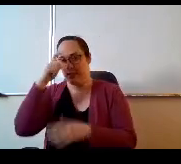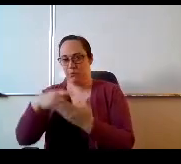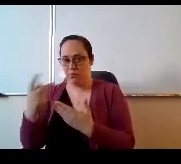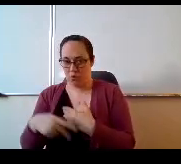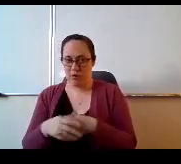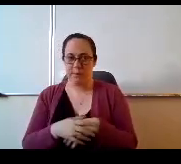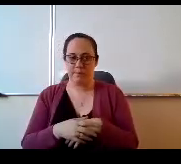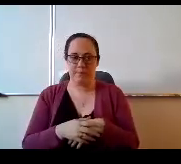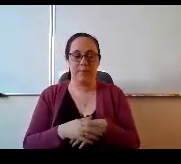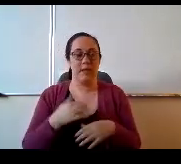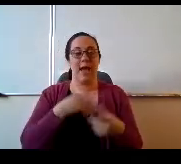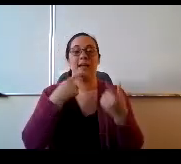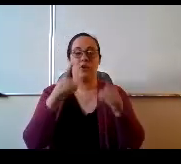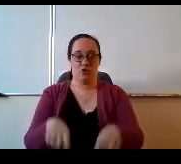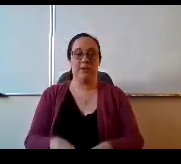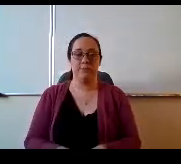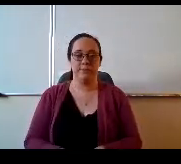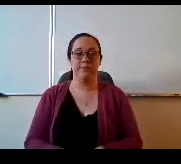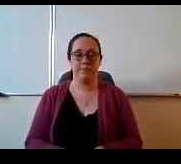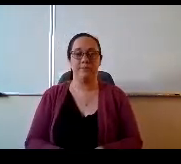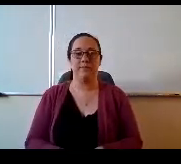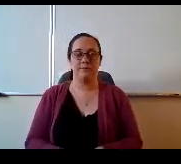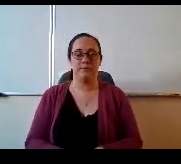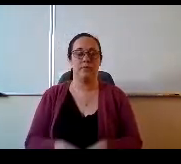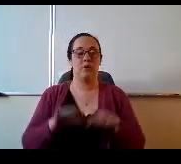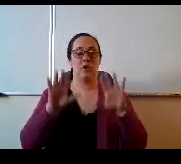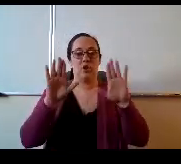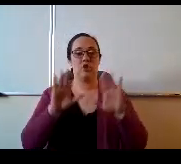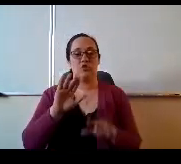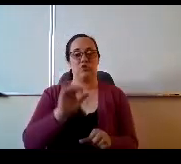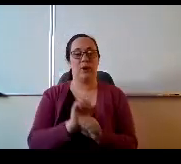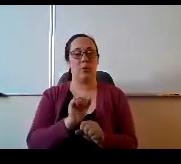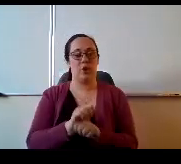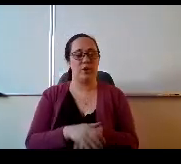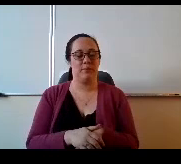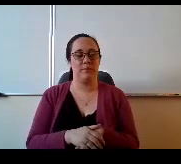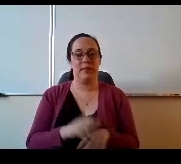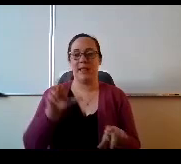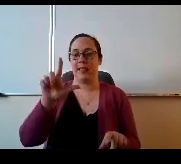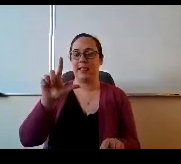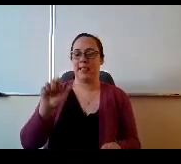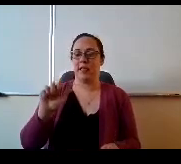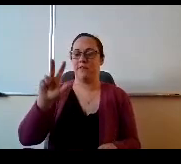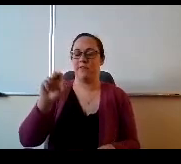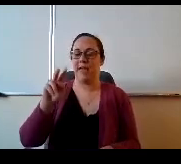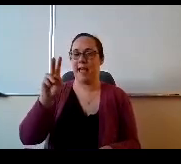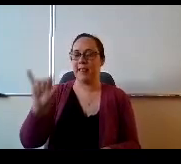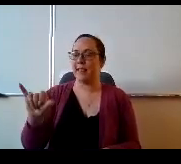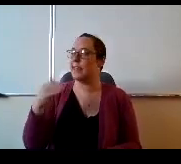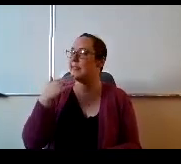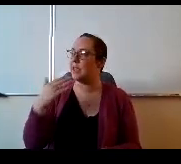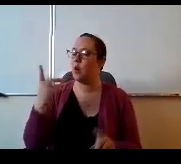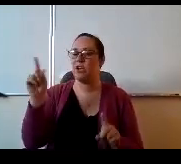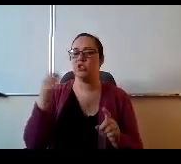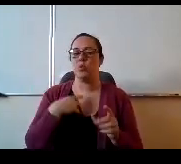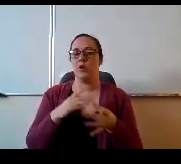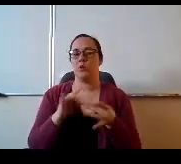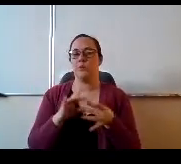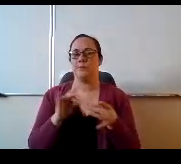Agree. Great work, thank you. Thanks Rose, I just want to say normally summer